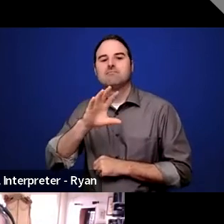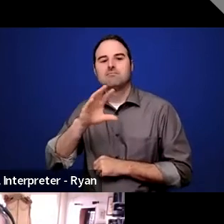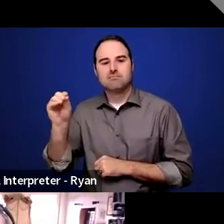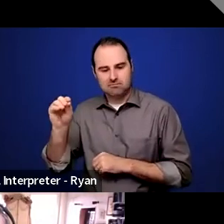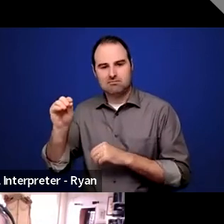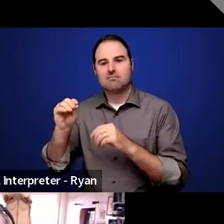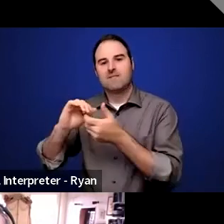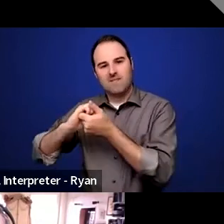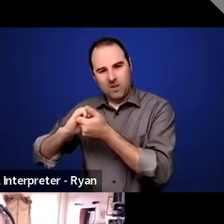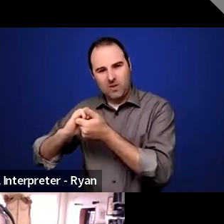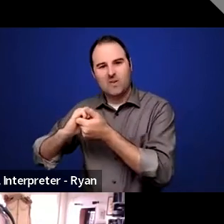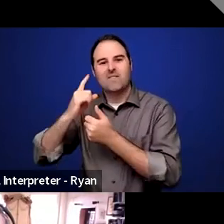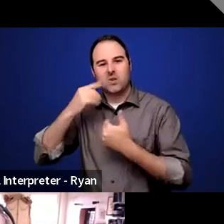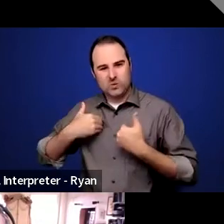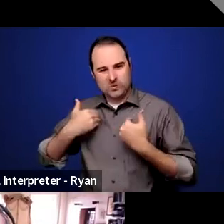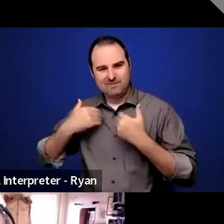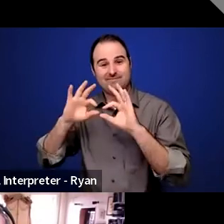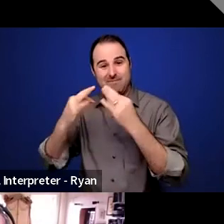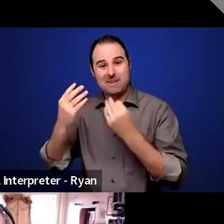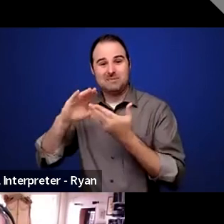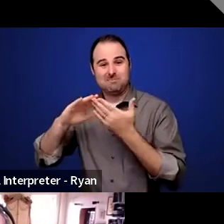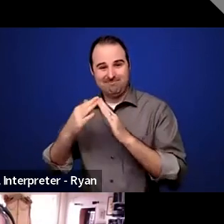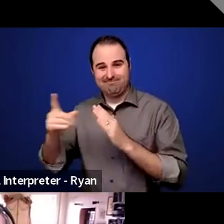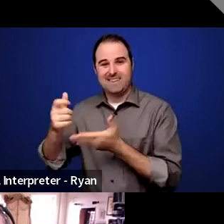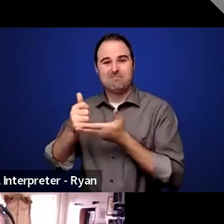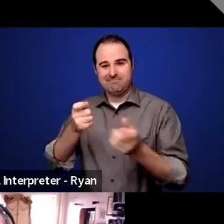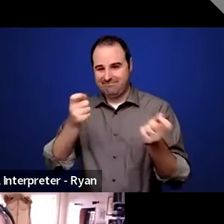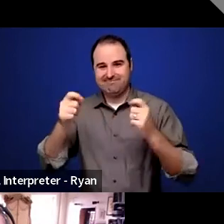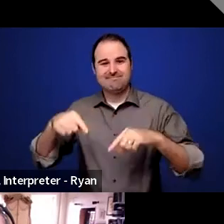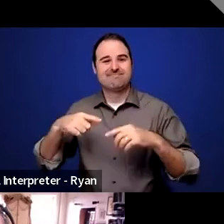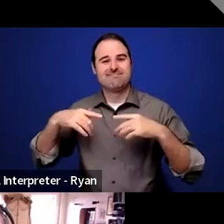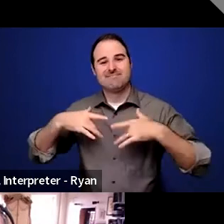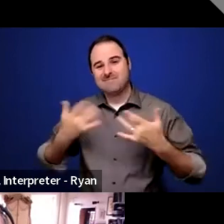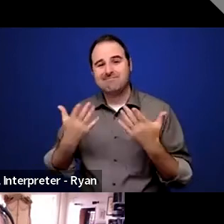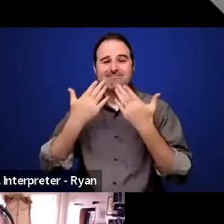who helped orchestrate this event. Thank you again to everyone who joined us and have a great evening.